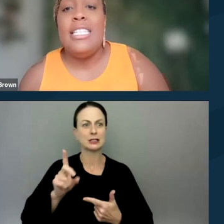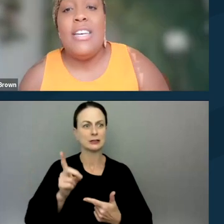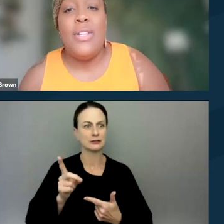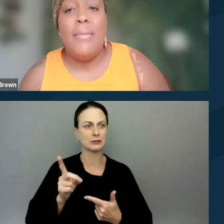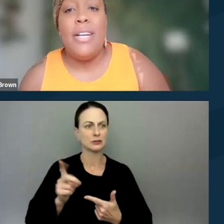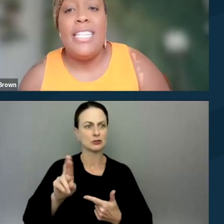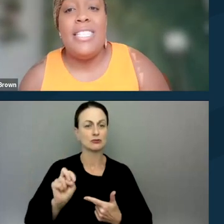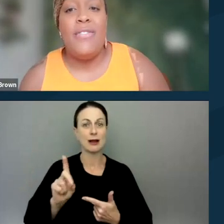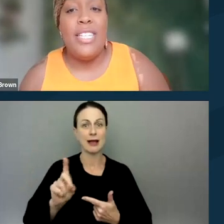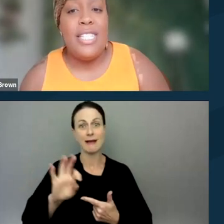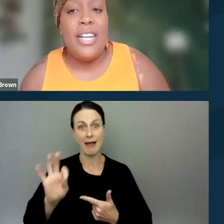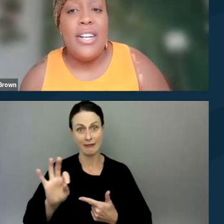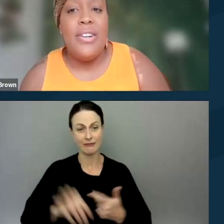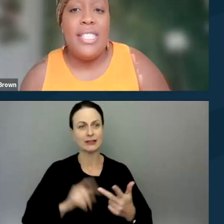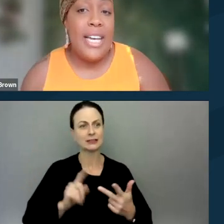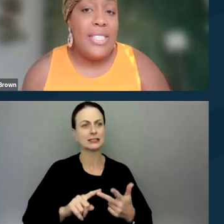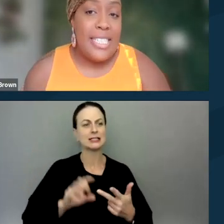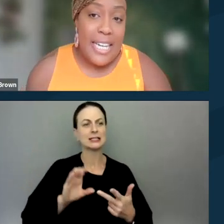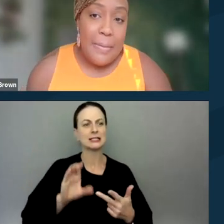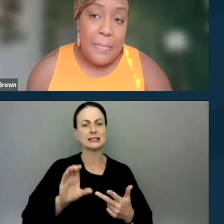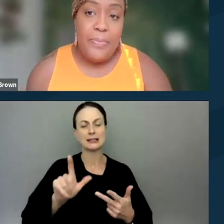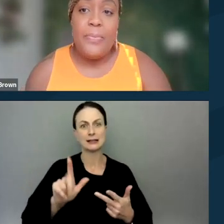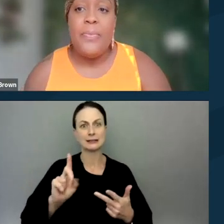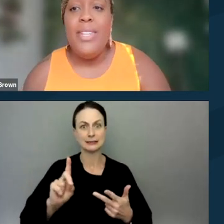Civil Liberties Defense Center or CLDC.